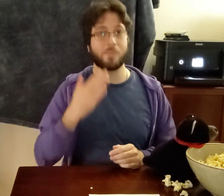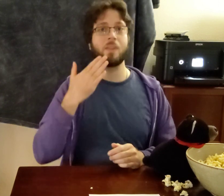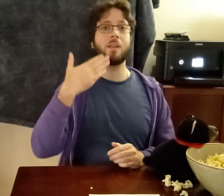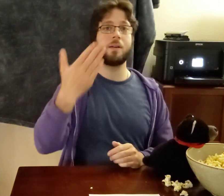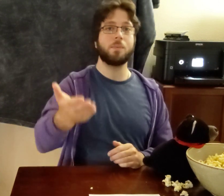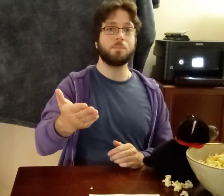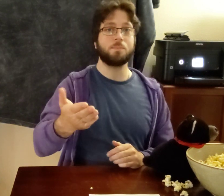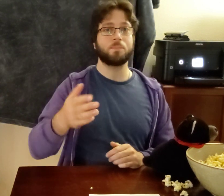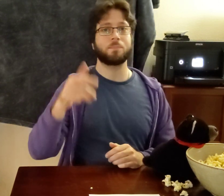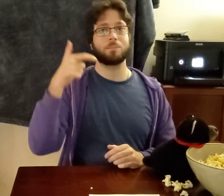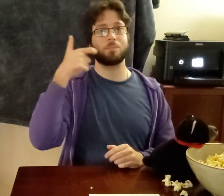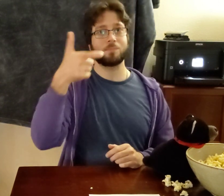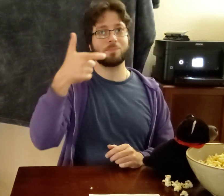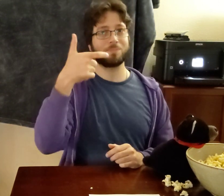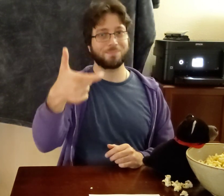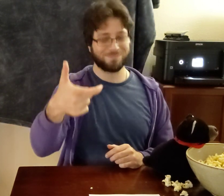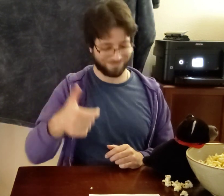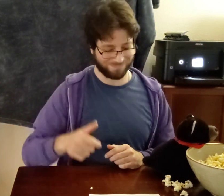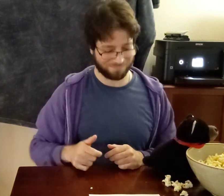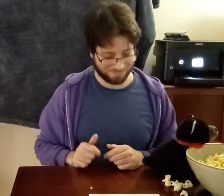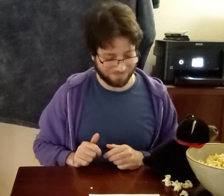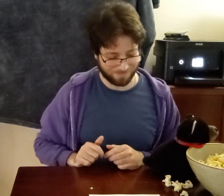THANK-you WATCH++